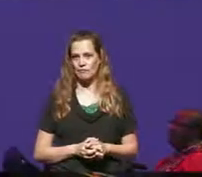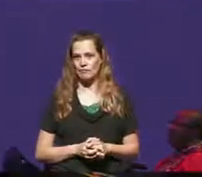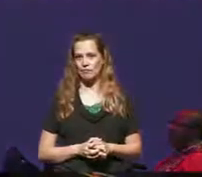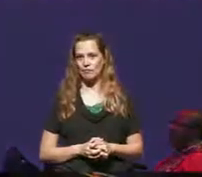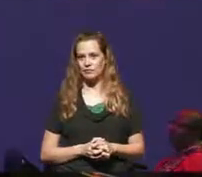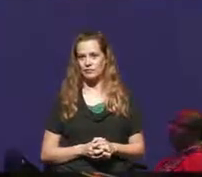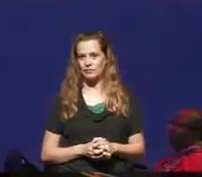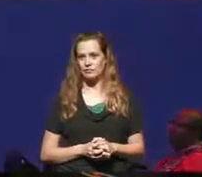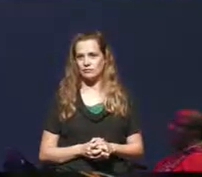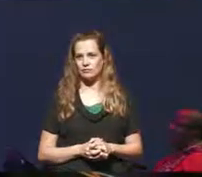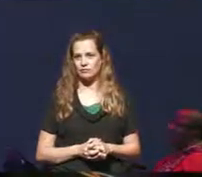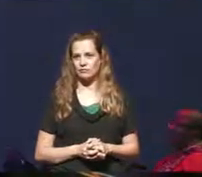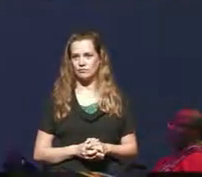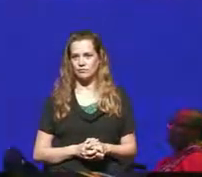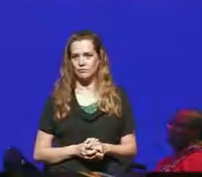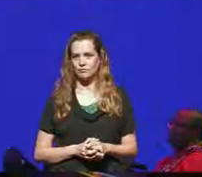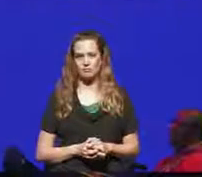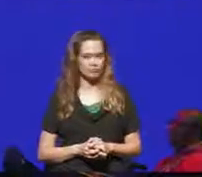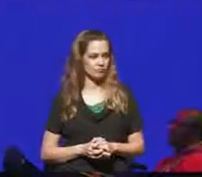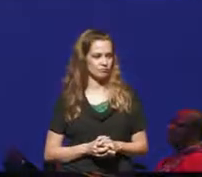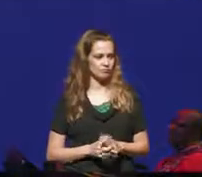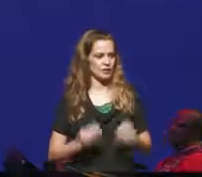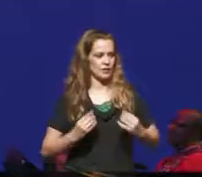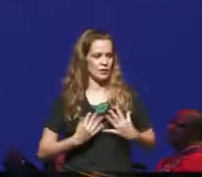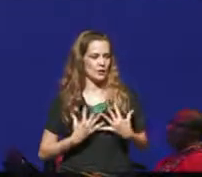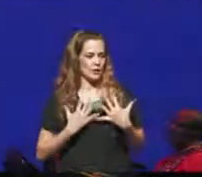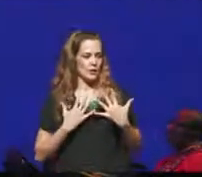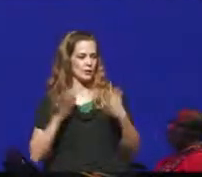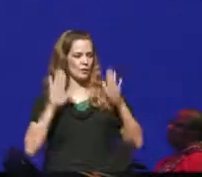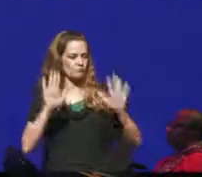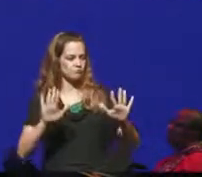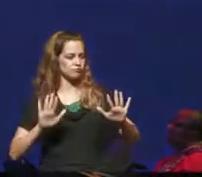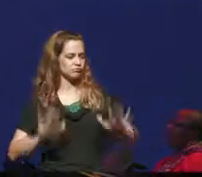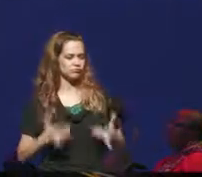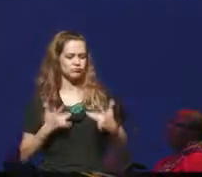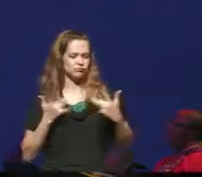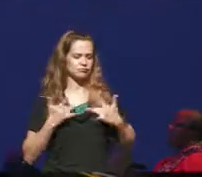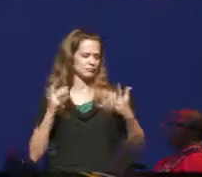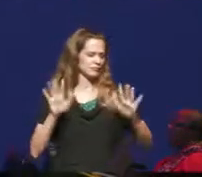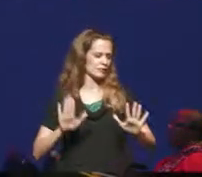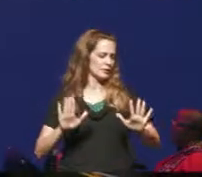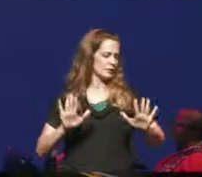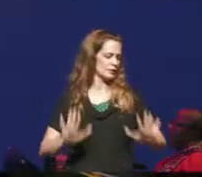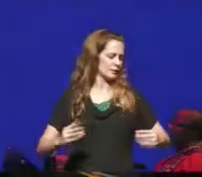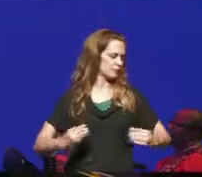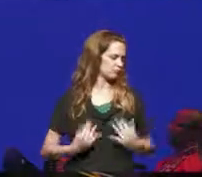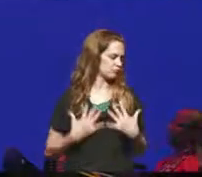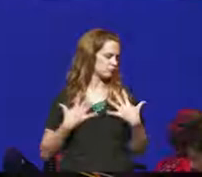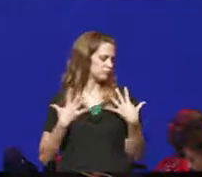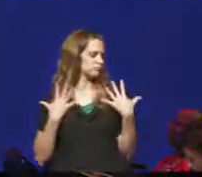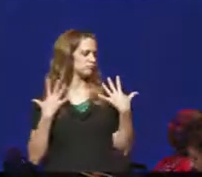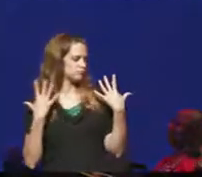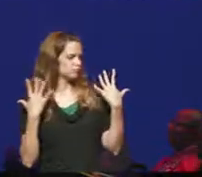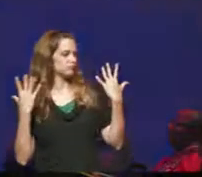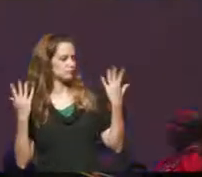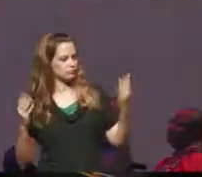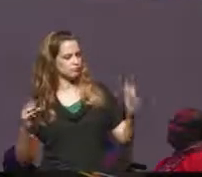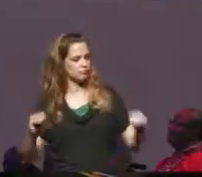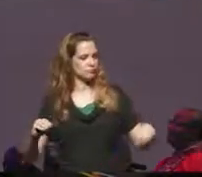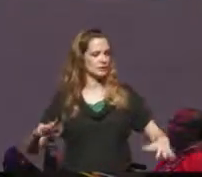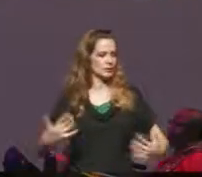That's incredible That's incredible that incredible